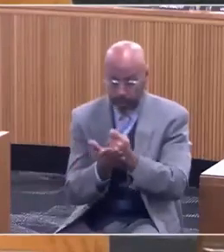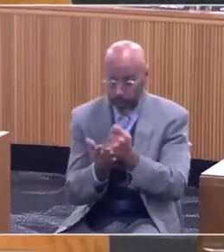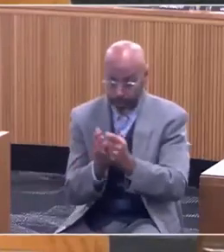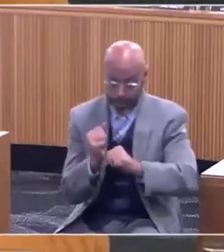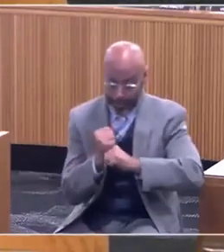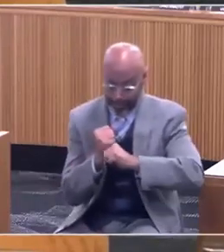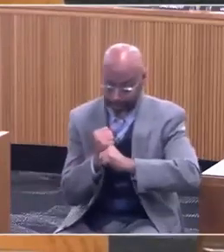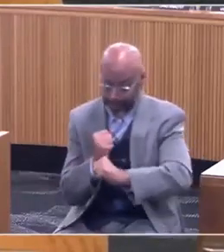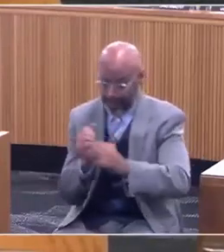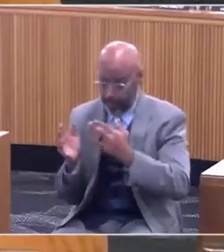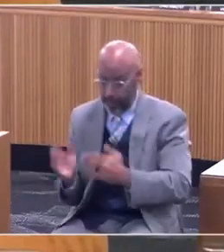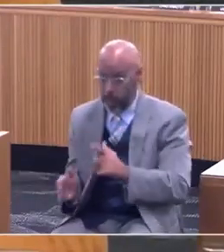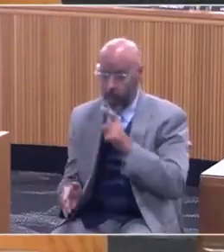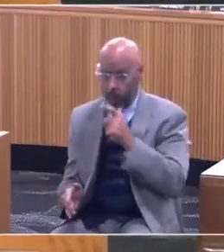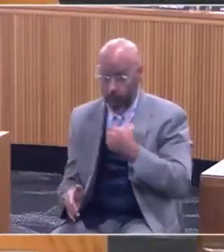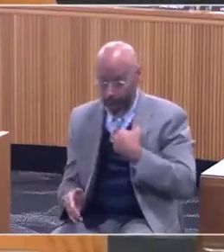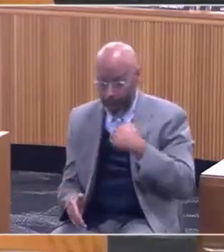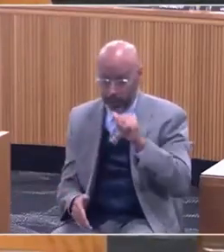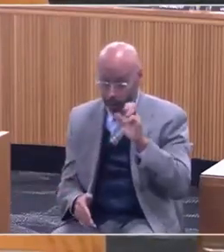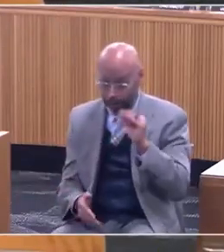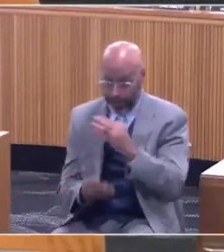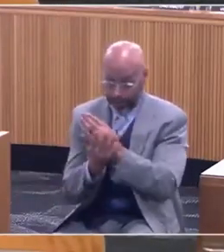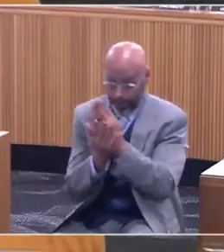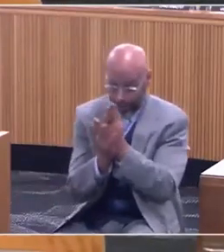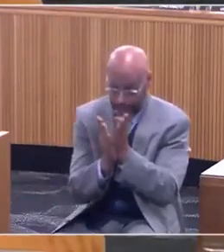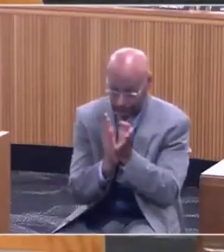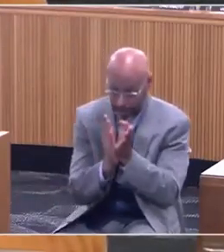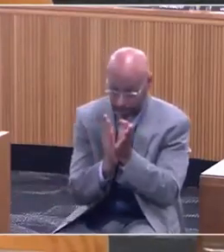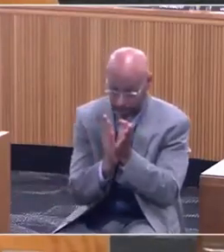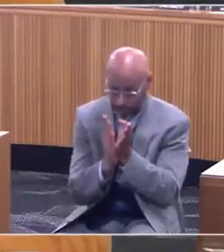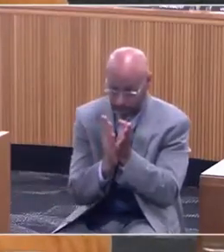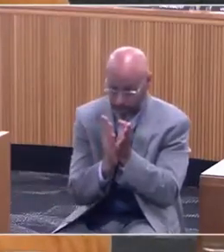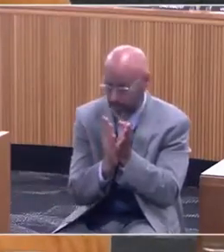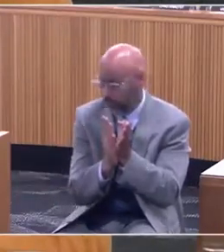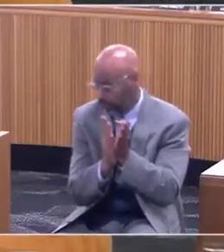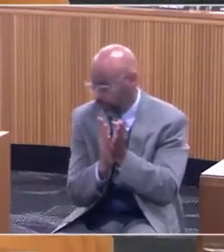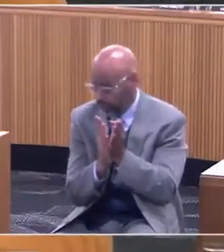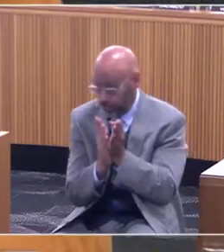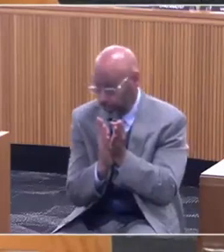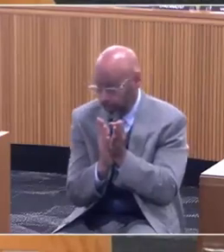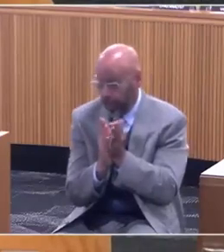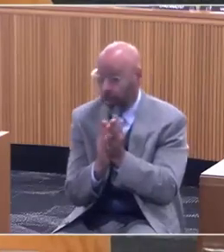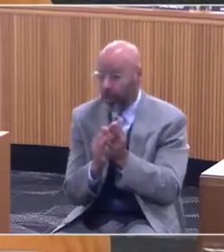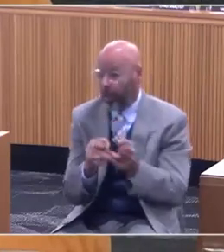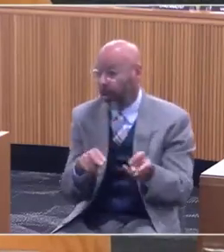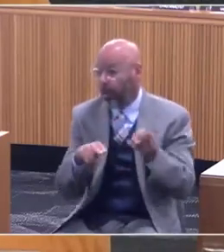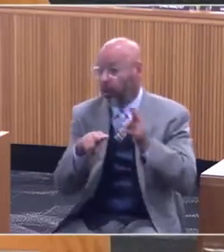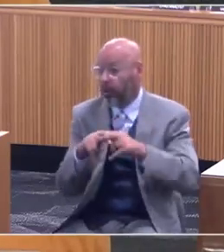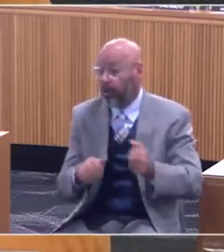of a person who has autism spectrum disorder, let's say it increased their life expectancy by 10,